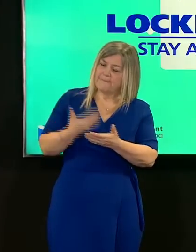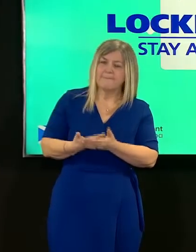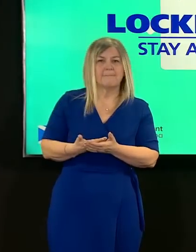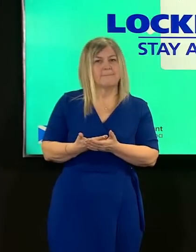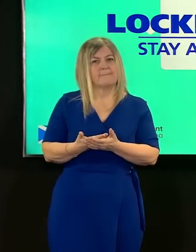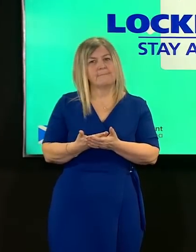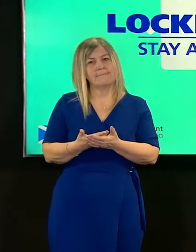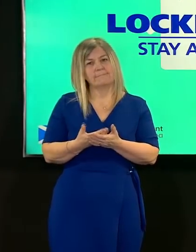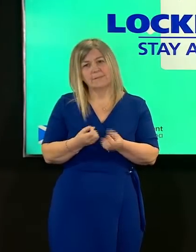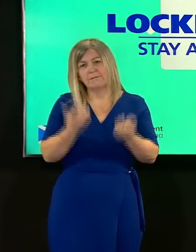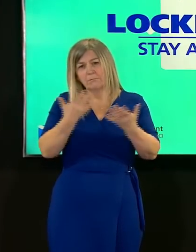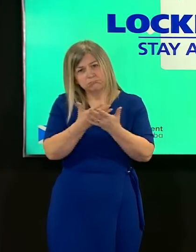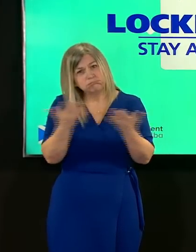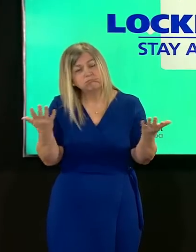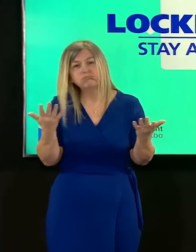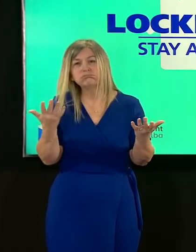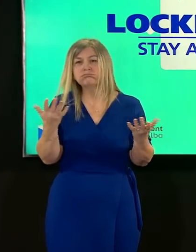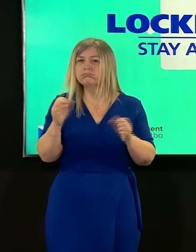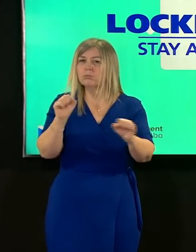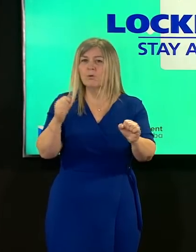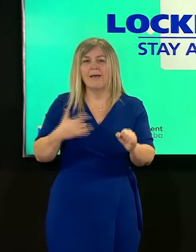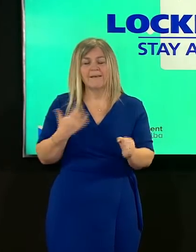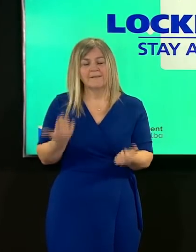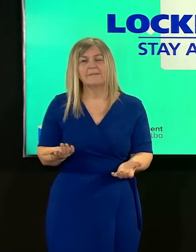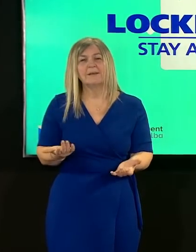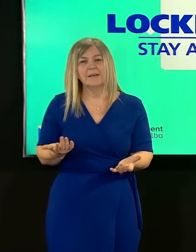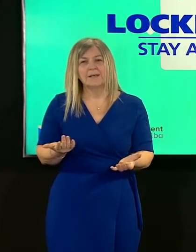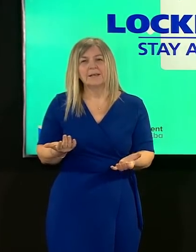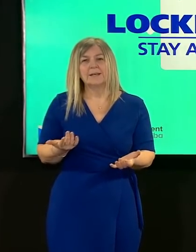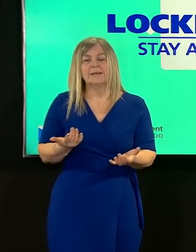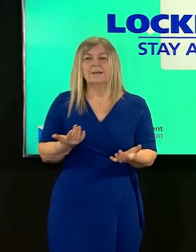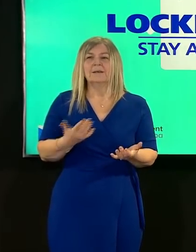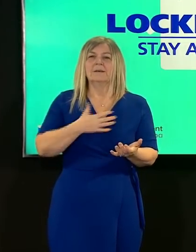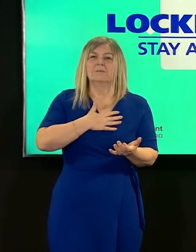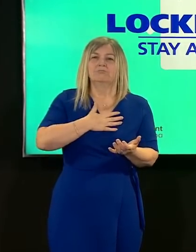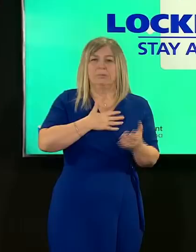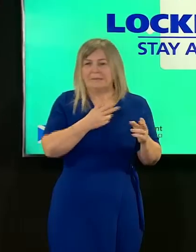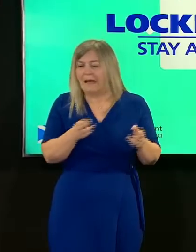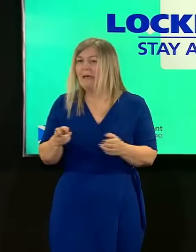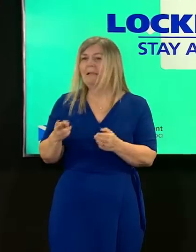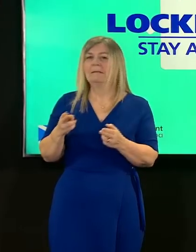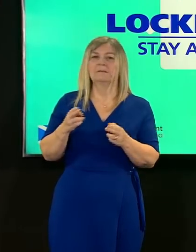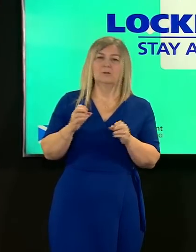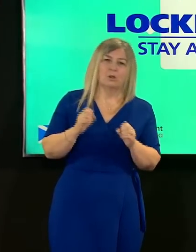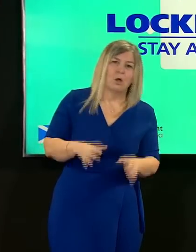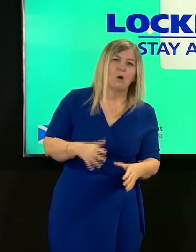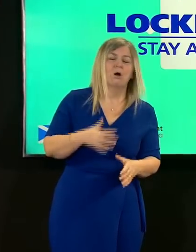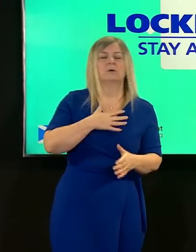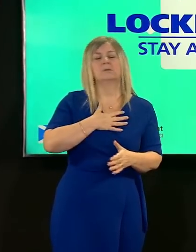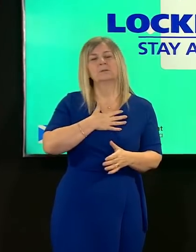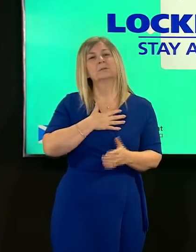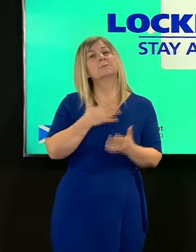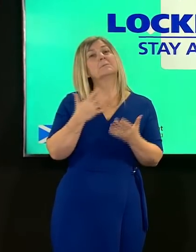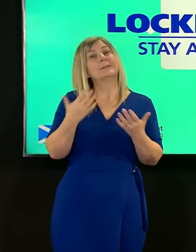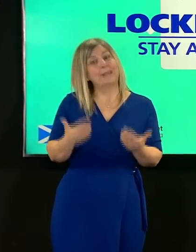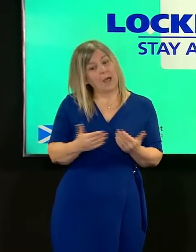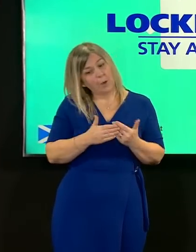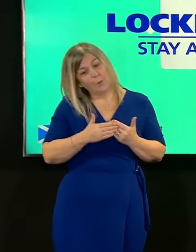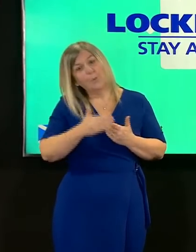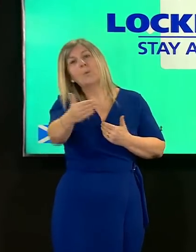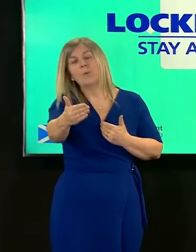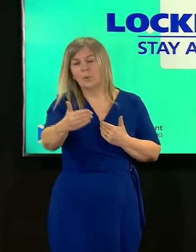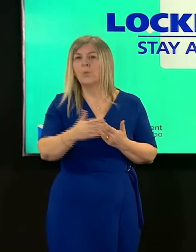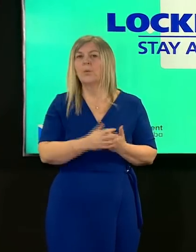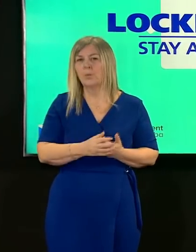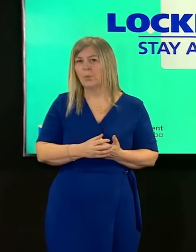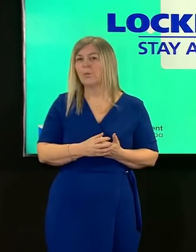have endured we are seeing really positive signs that as we move uh out of our current situation